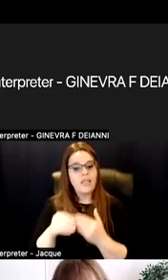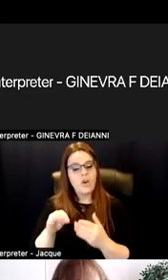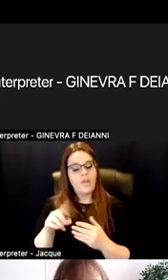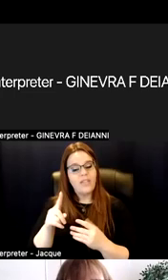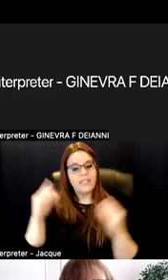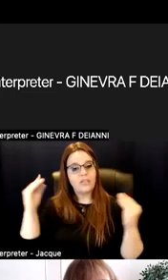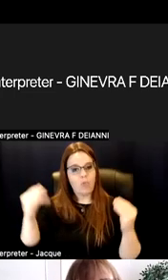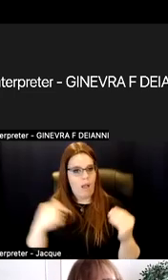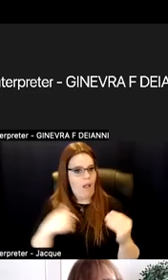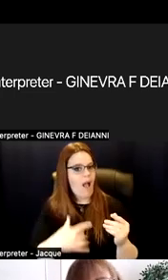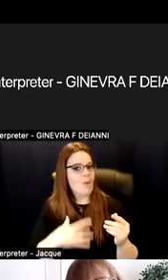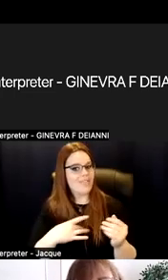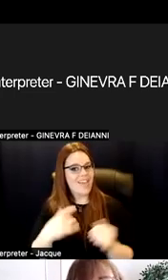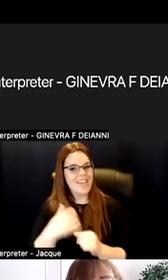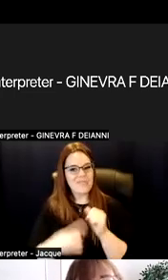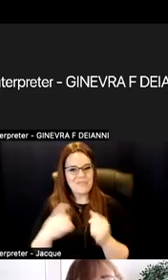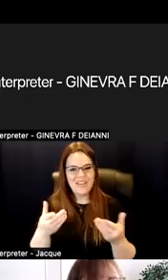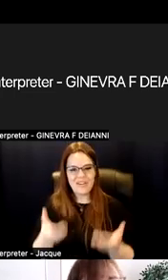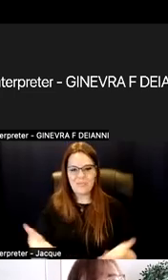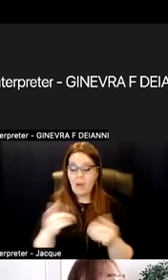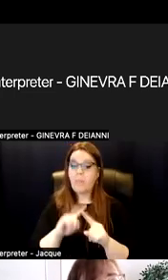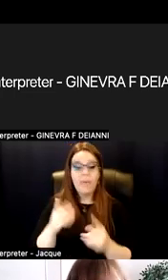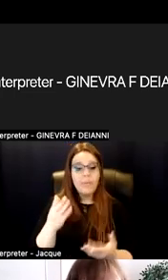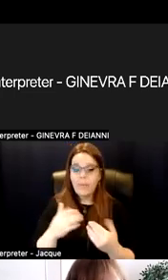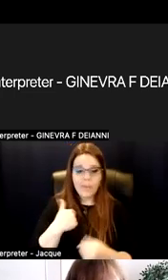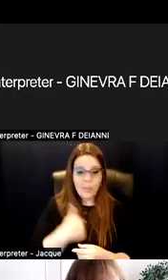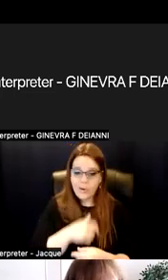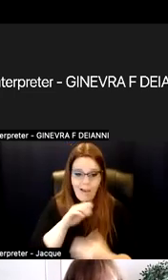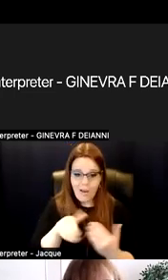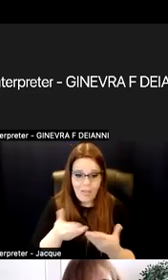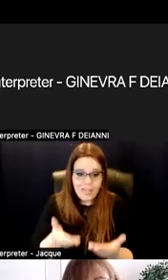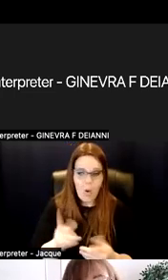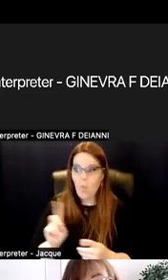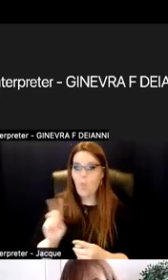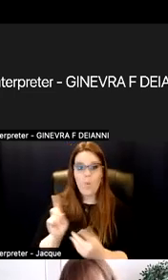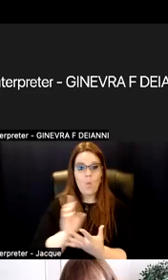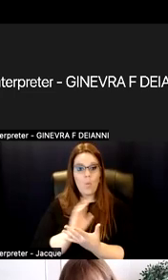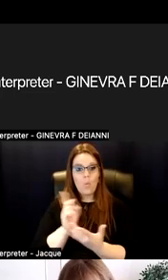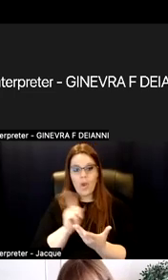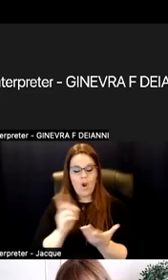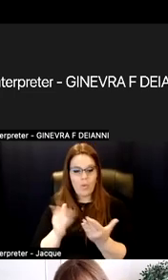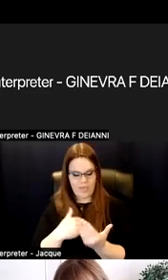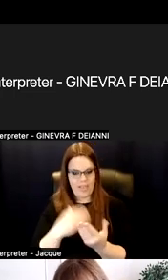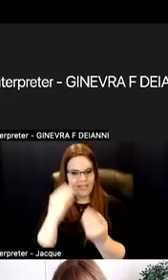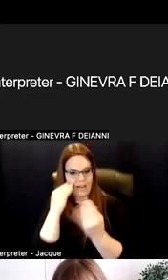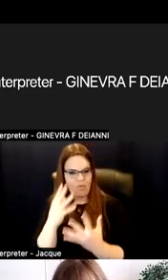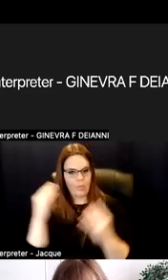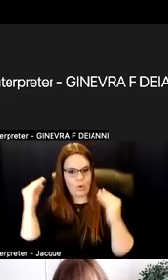I like everyone to be here. But maybe we're not all here. Where are we with that. It's going to inform your instruction on what you need to review.